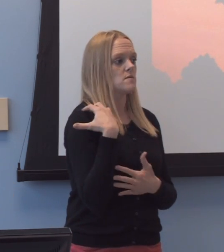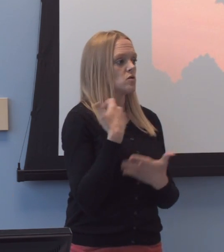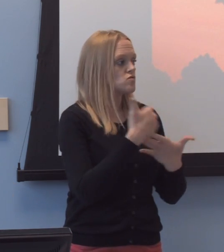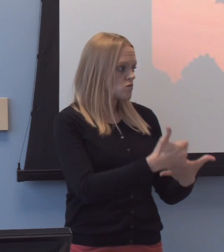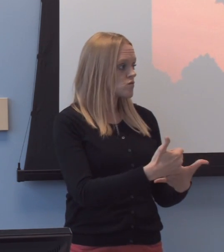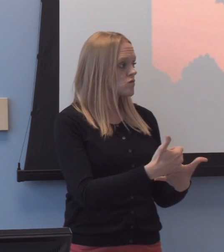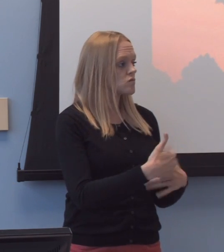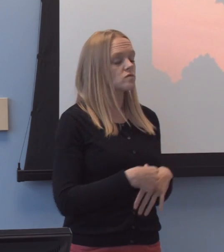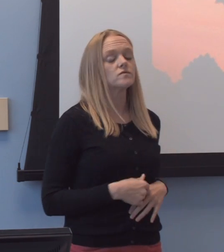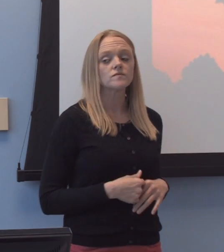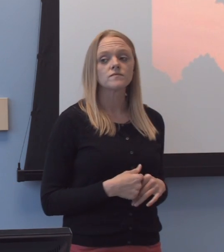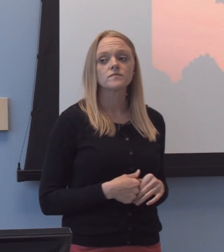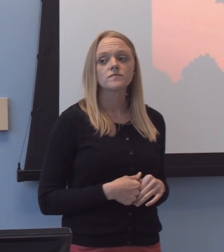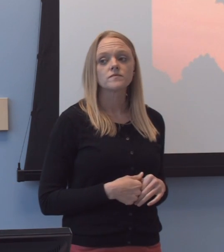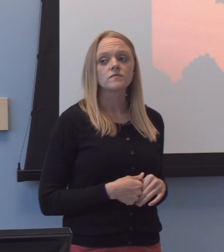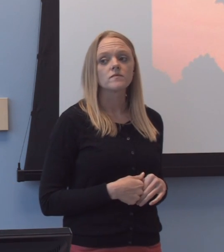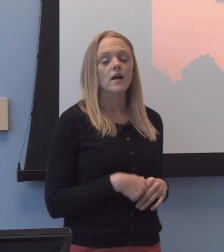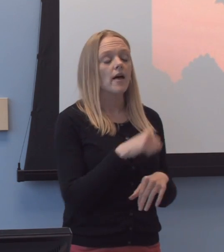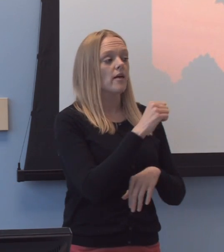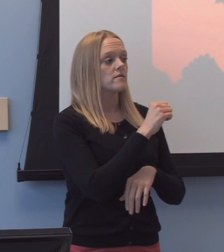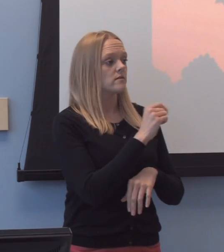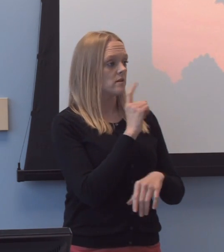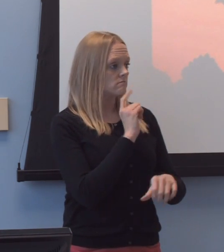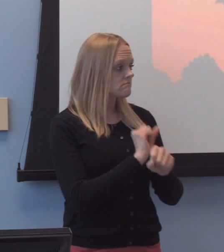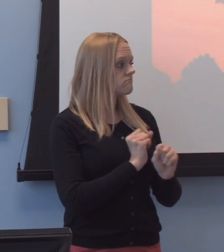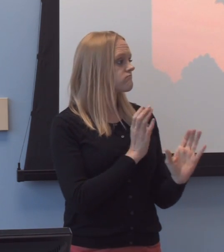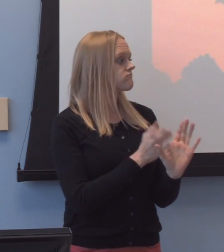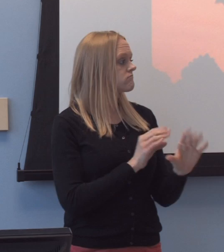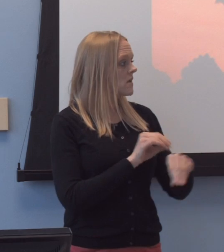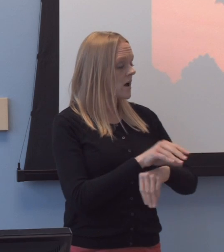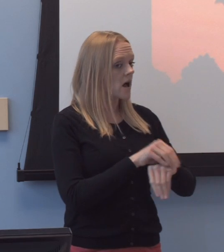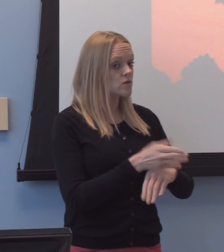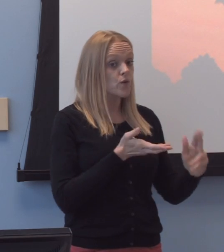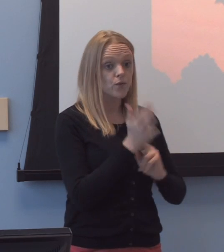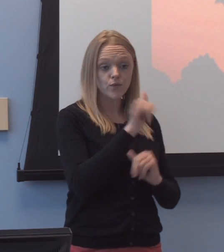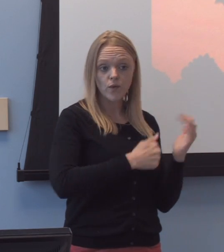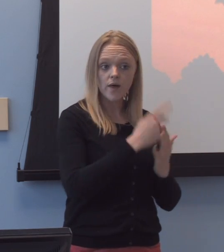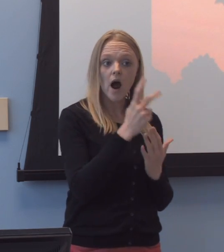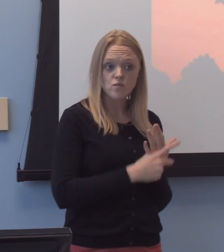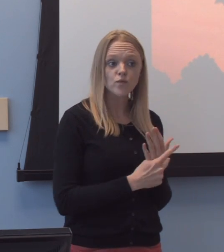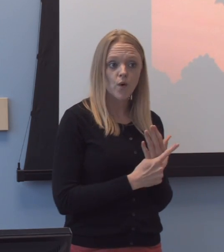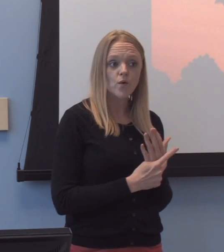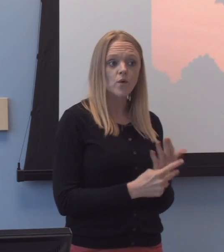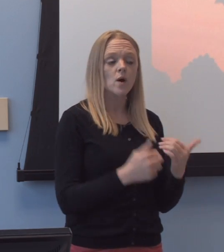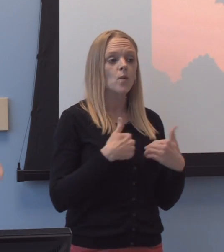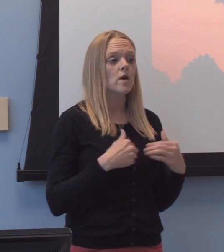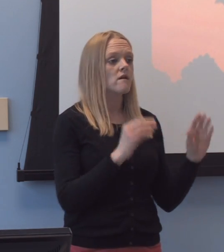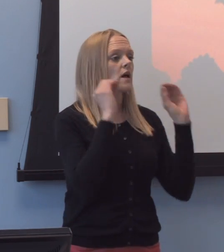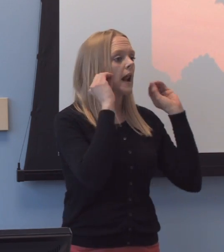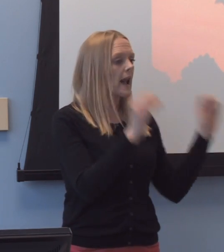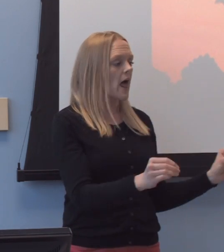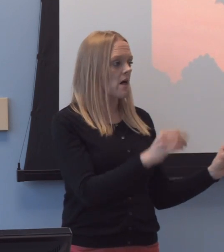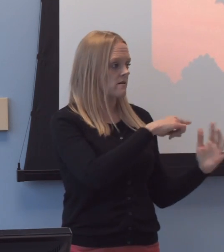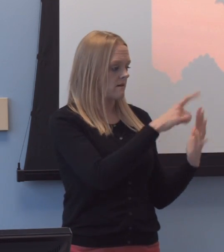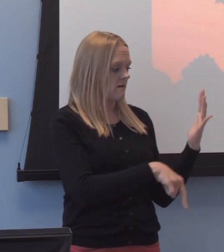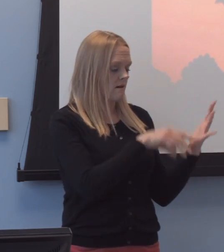uh, and the, uh, clinical counseling. And, uh, through that program, we've had none of the students that we've identified